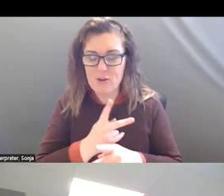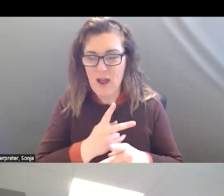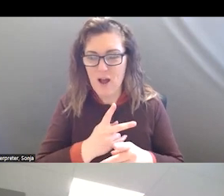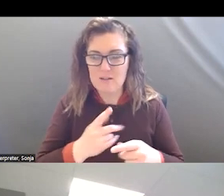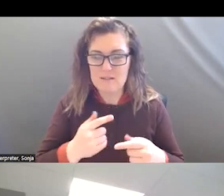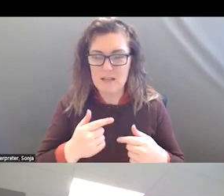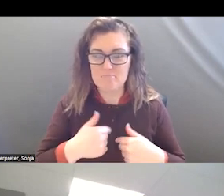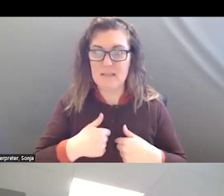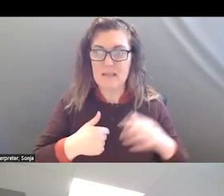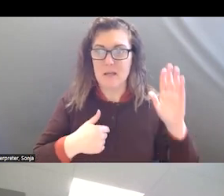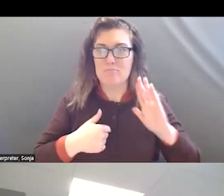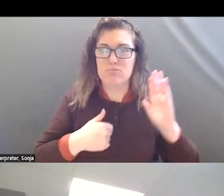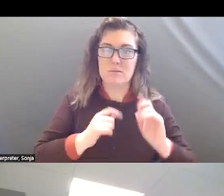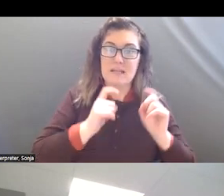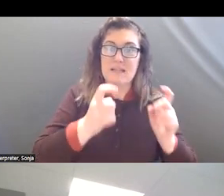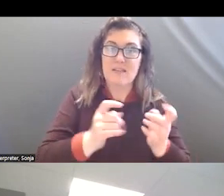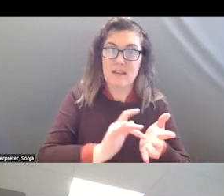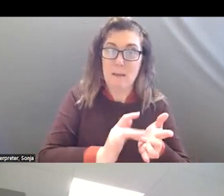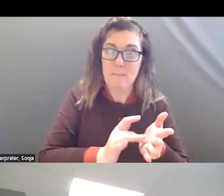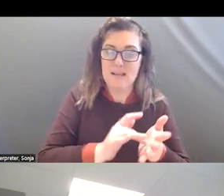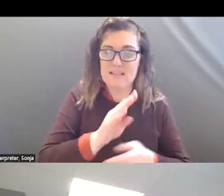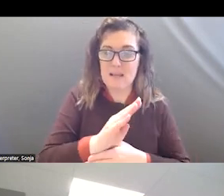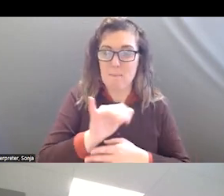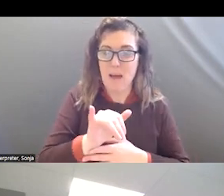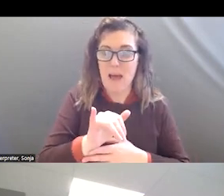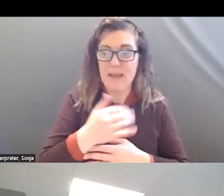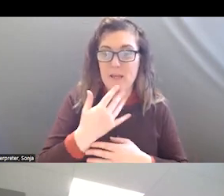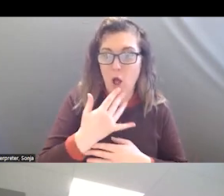GIVING MEDICINE BY COLOR. I USED TO SAY GIVE RED, GREEN OR BLUE MEDICINE